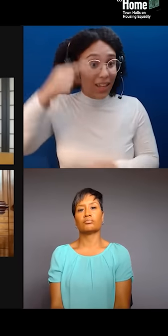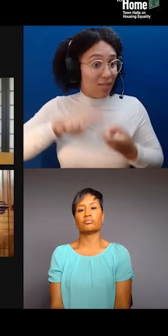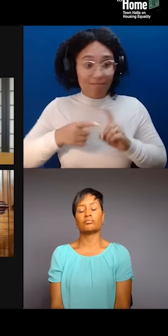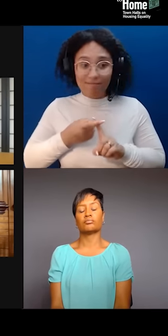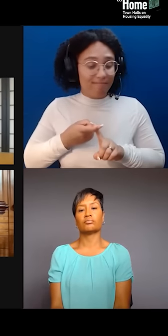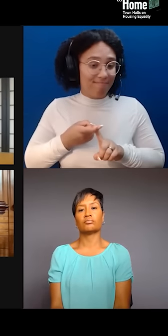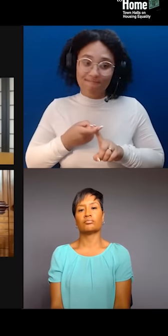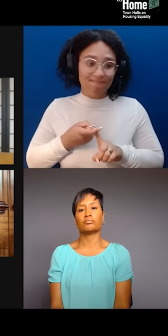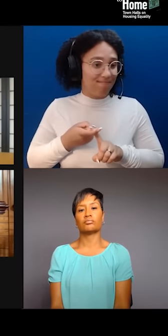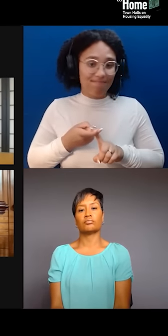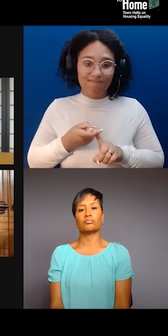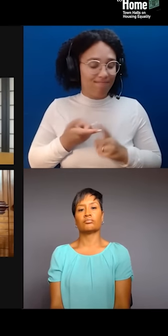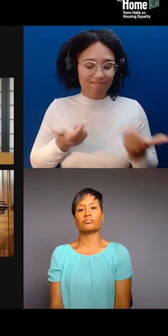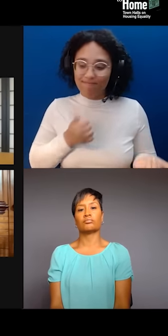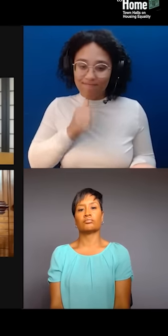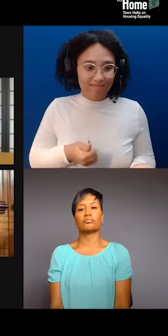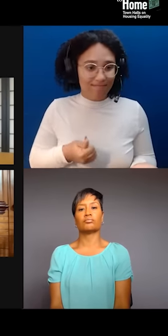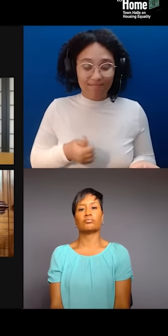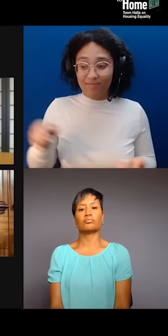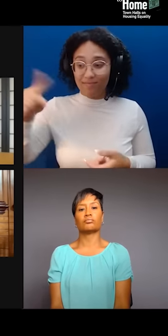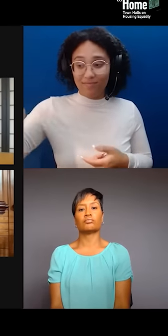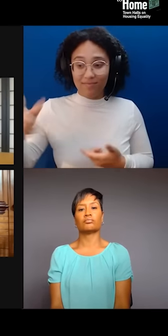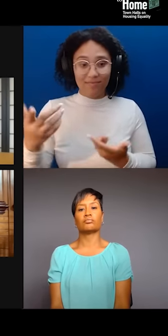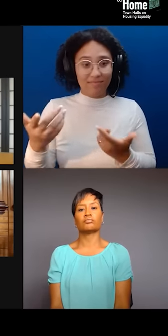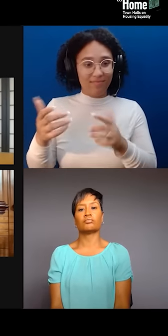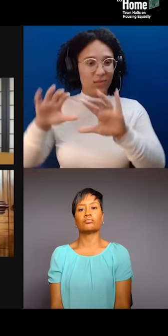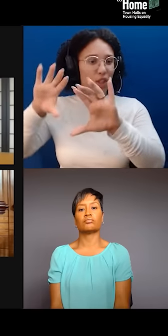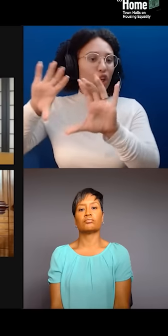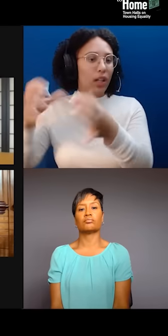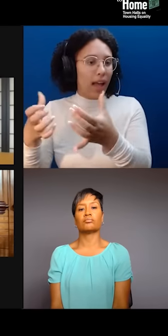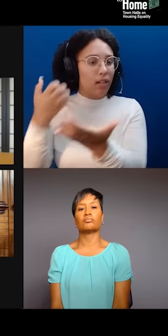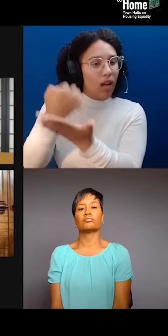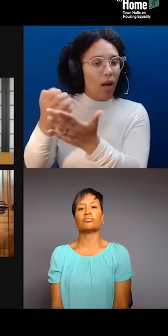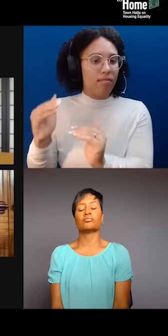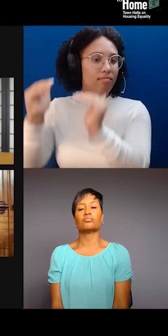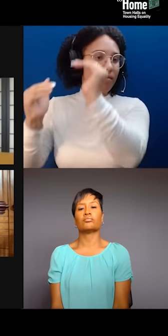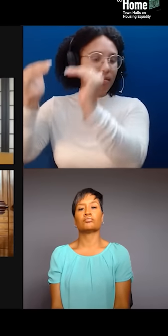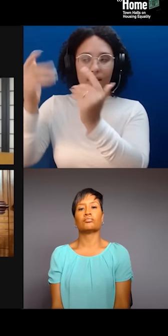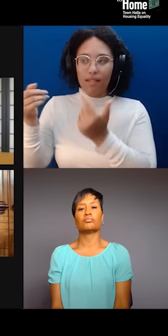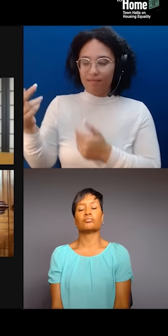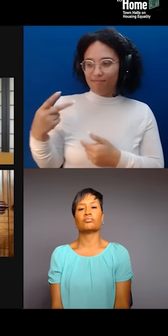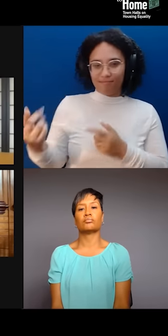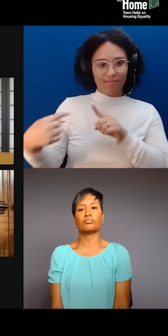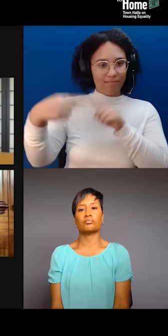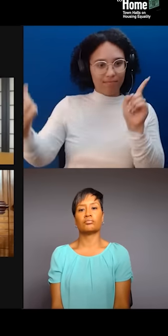we're not seeing things in the same way class-wise, right? And so, we are realizing that building solidarity amongst all kinds of folks across the city,